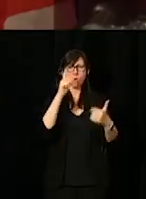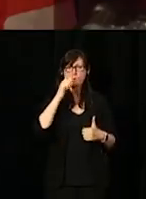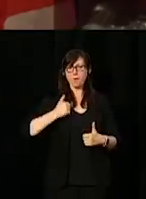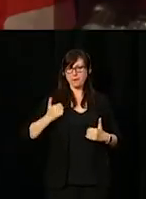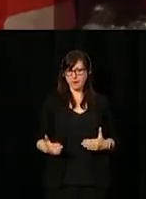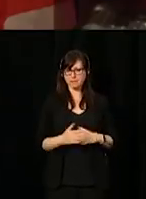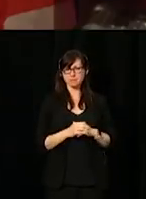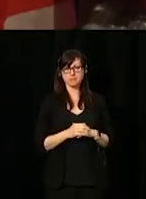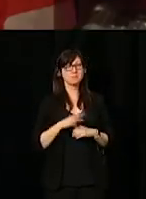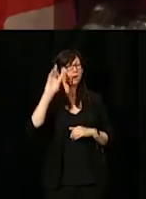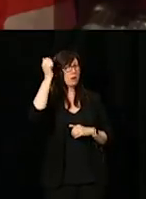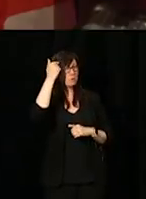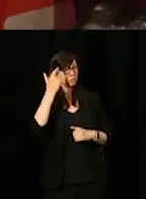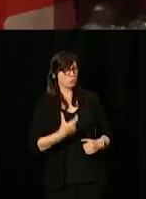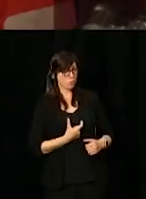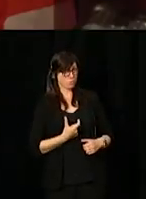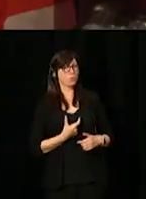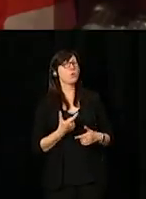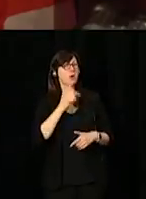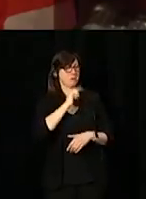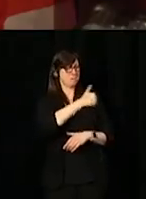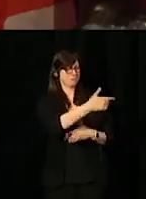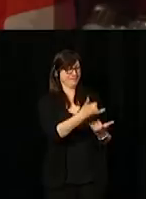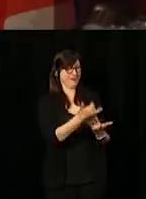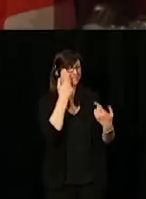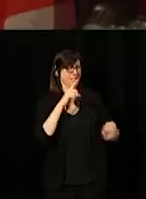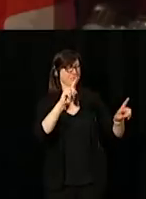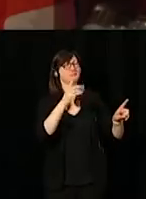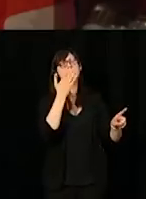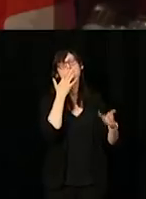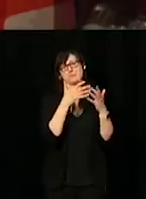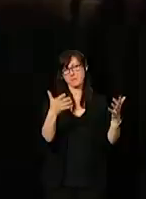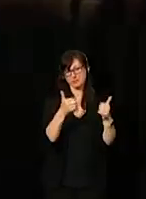Carla Qualtrough to make today's announcement. Merci beaucoup. Thank you very much.